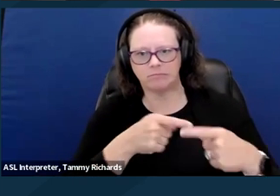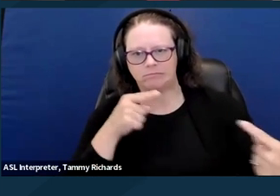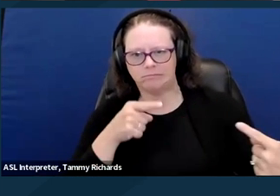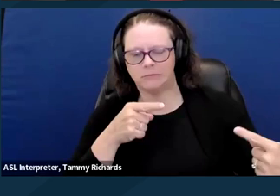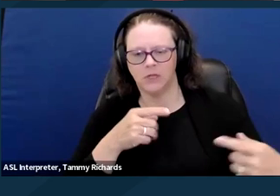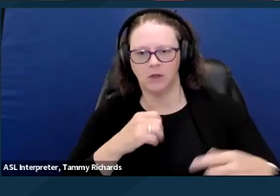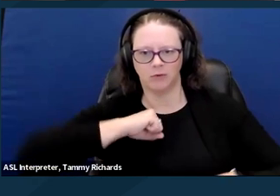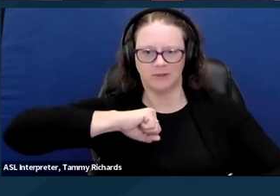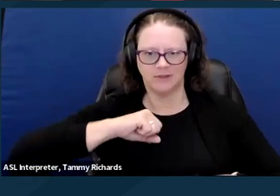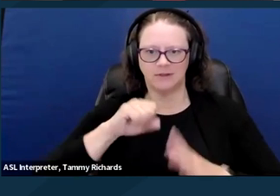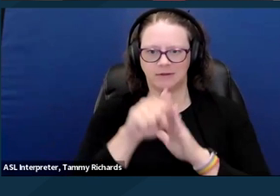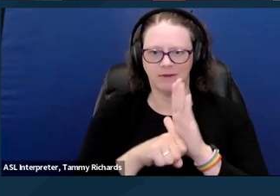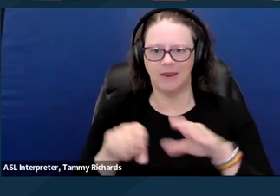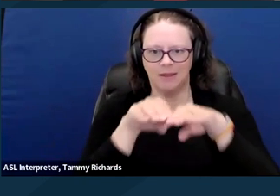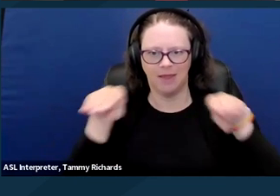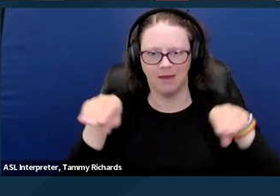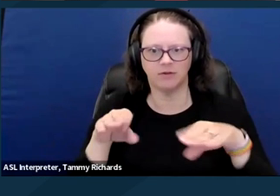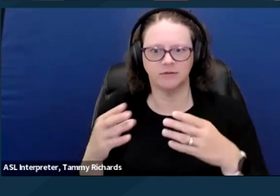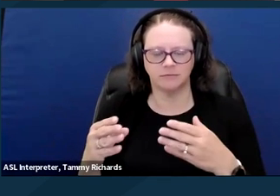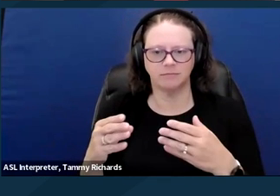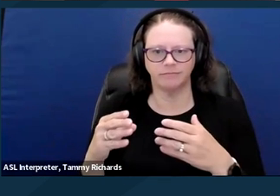I know we've got folks joining us from all over,